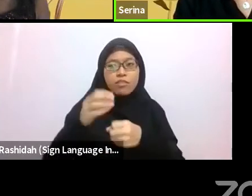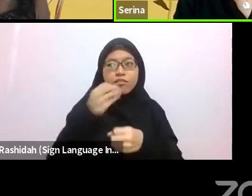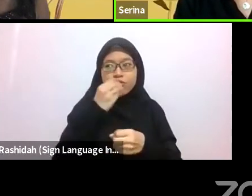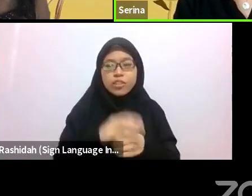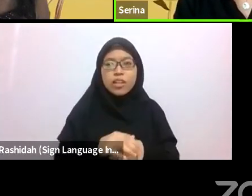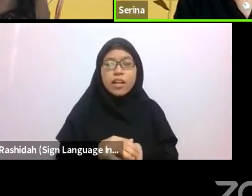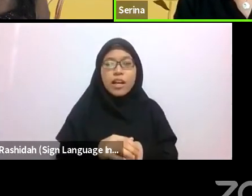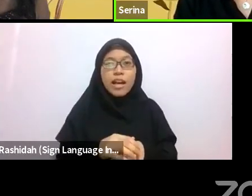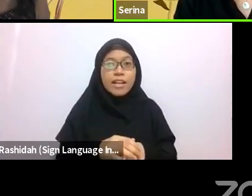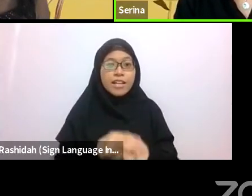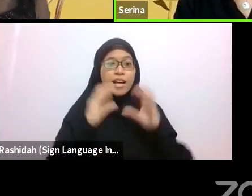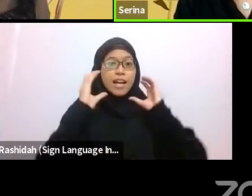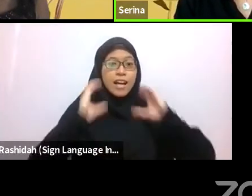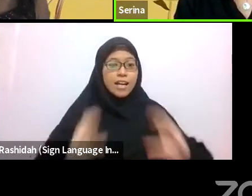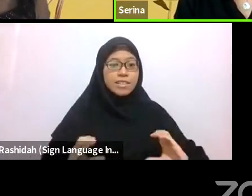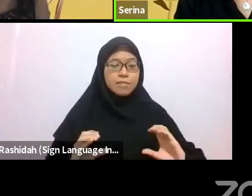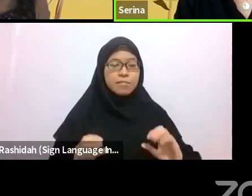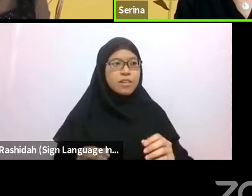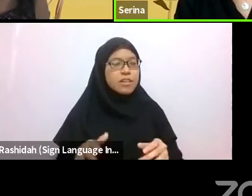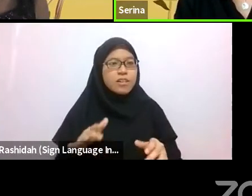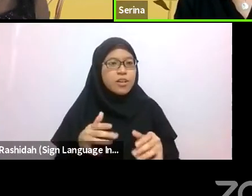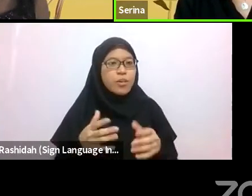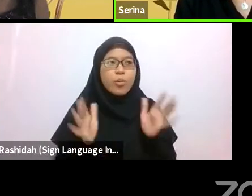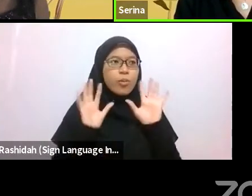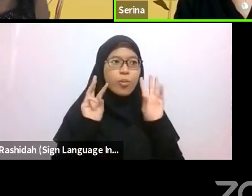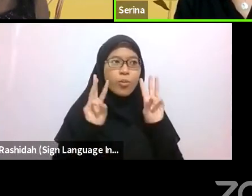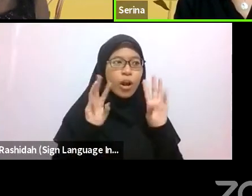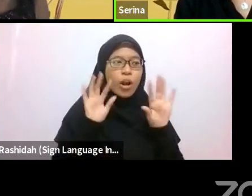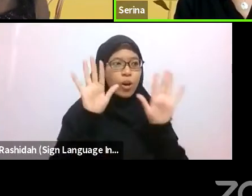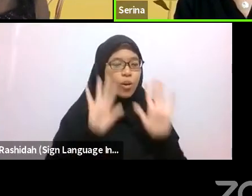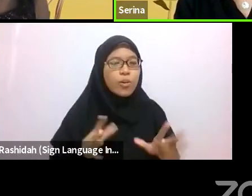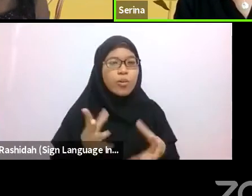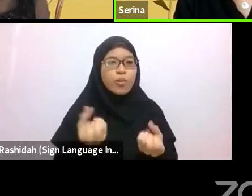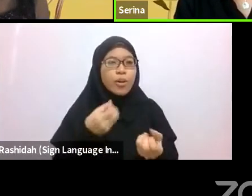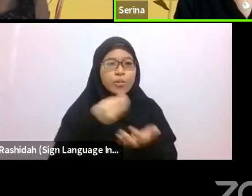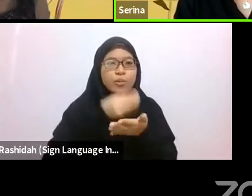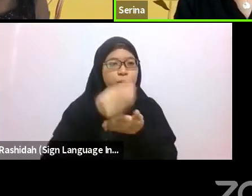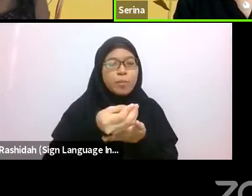They often end up buying more raw catch to have it cooked on the spot for them to eat or bring home.